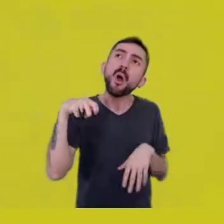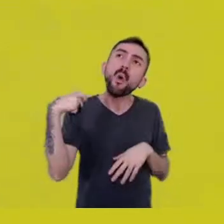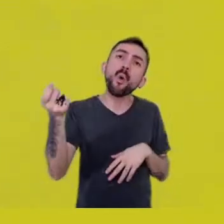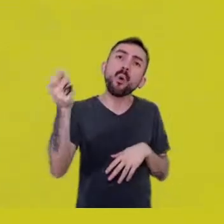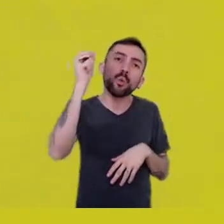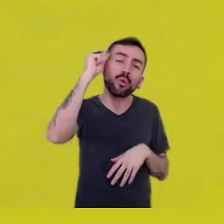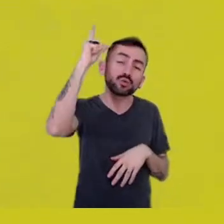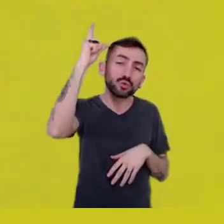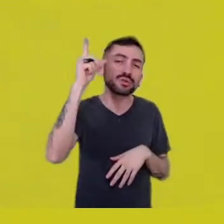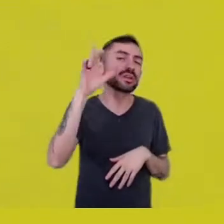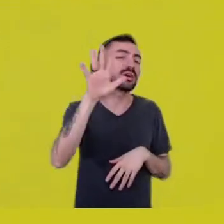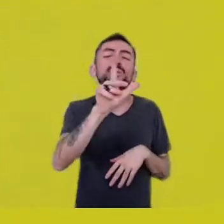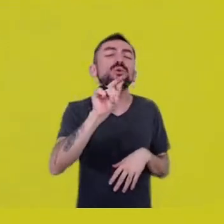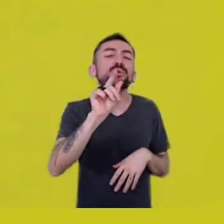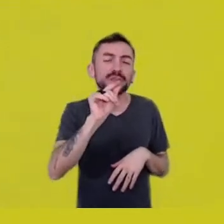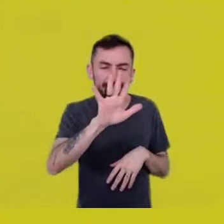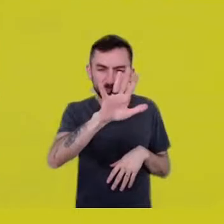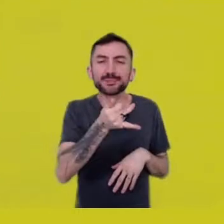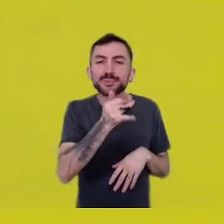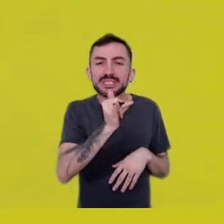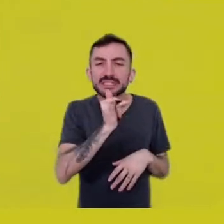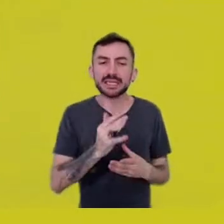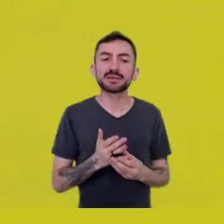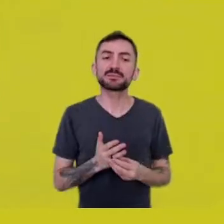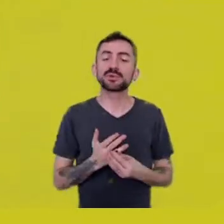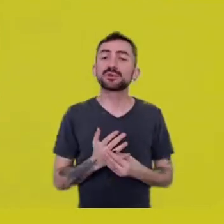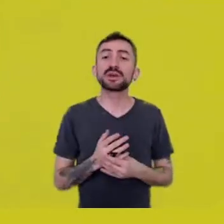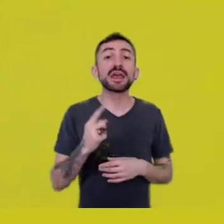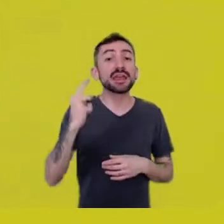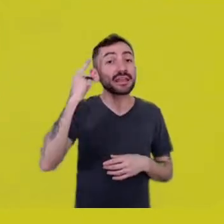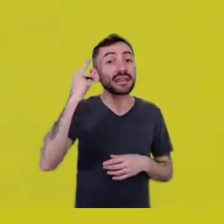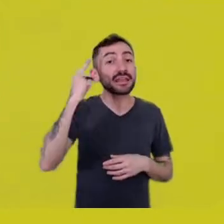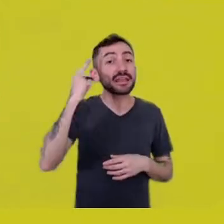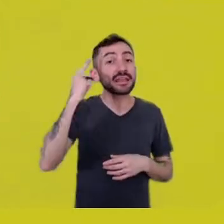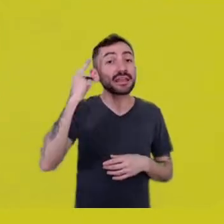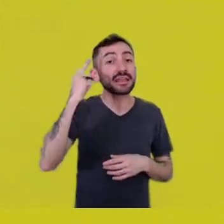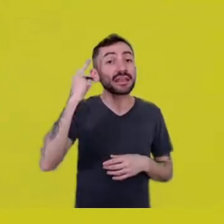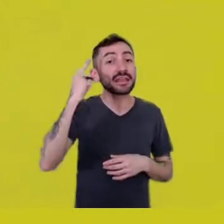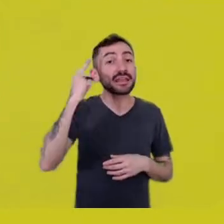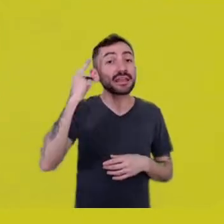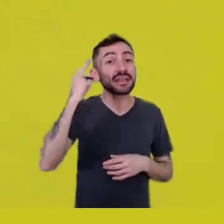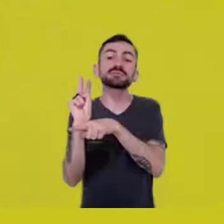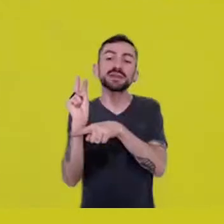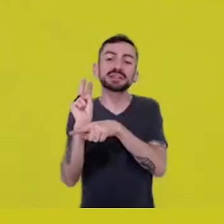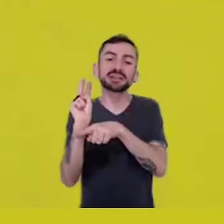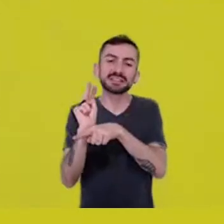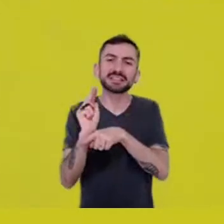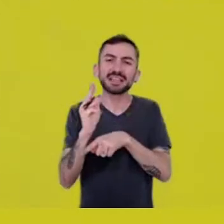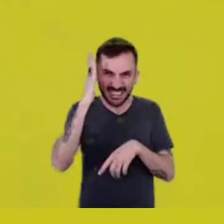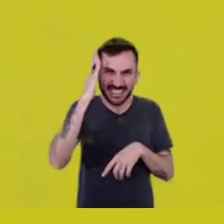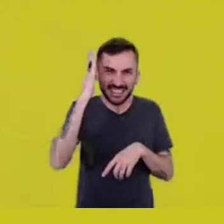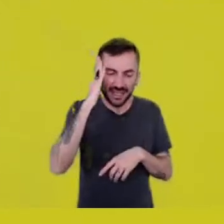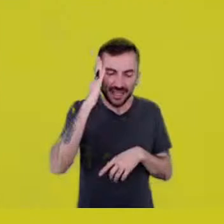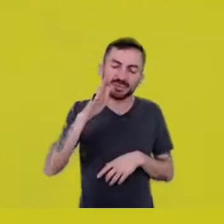for instance, the idea of hope. That tap on the shoulder: “No, it’s gonna be all right.